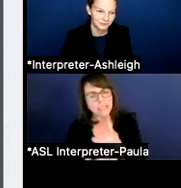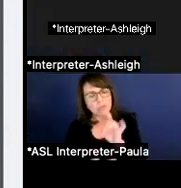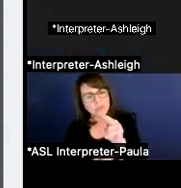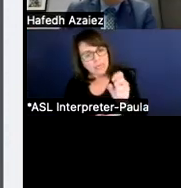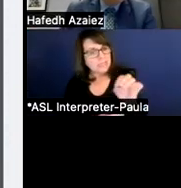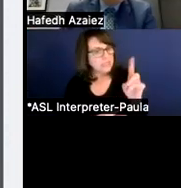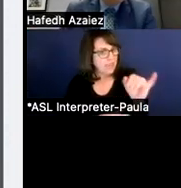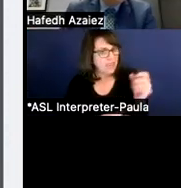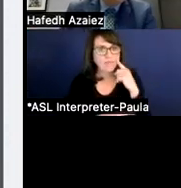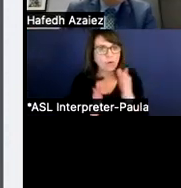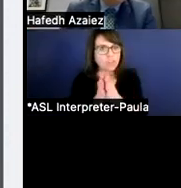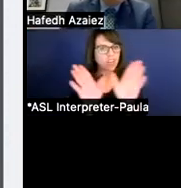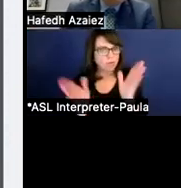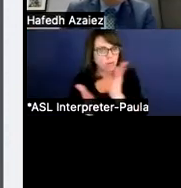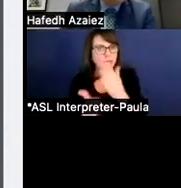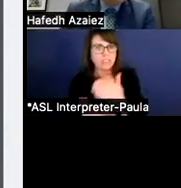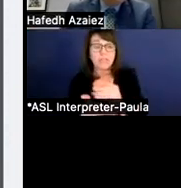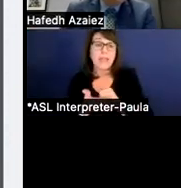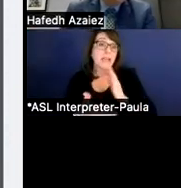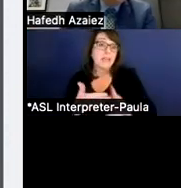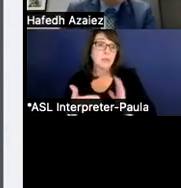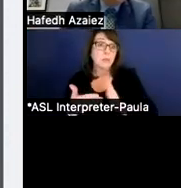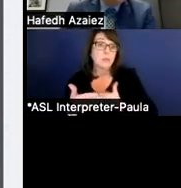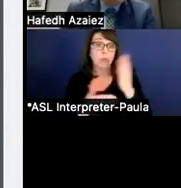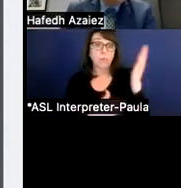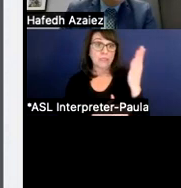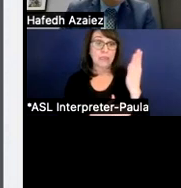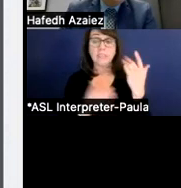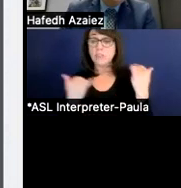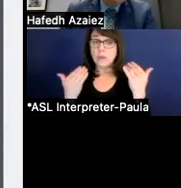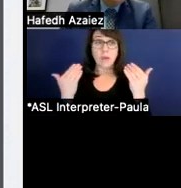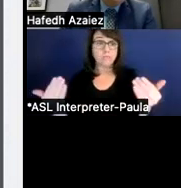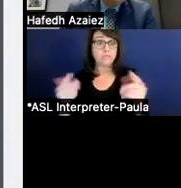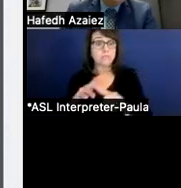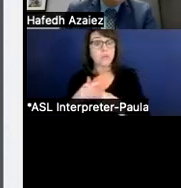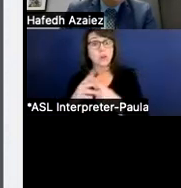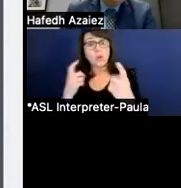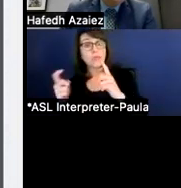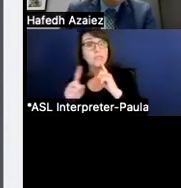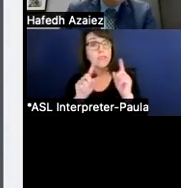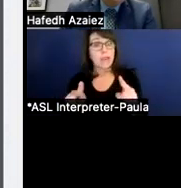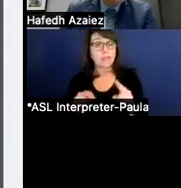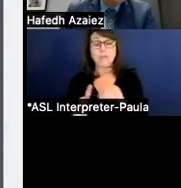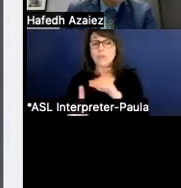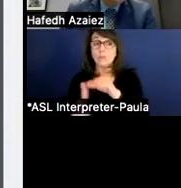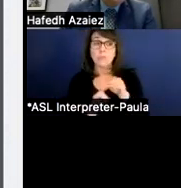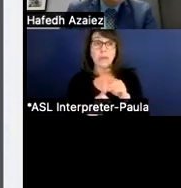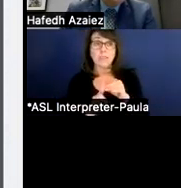So that concludes our presentation for the evening. So we're gonna go ahead and get started with our Q&A portion of the night. As a reminder, if you see the Q&A section